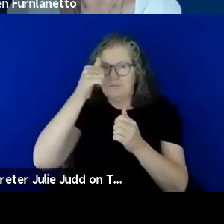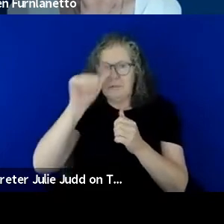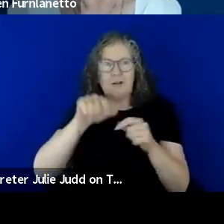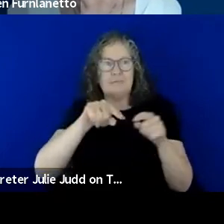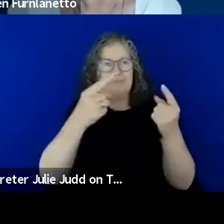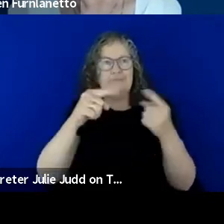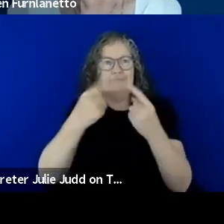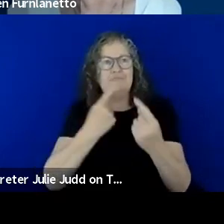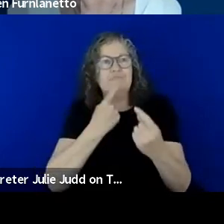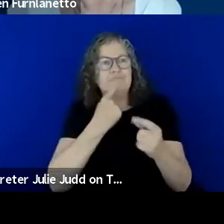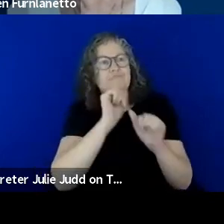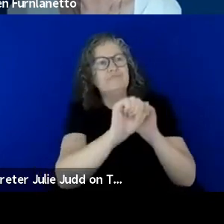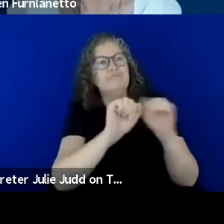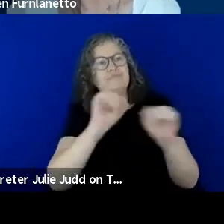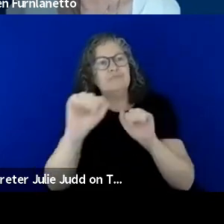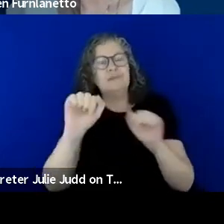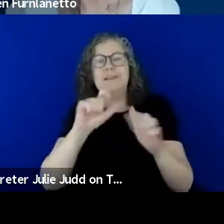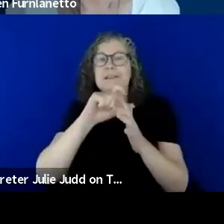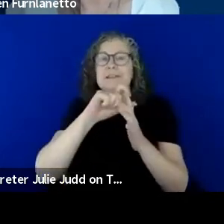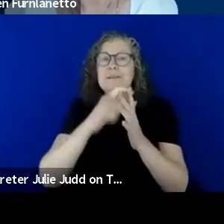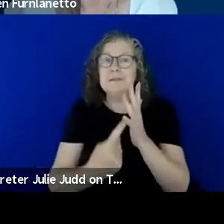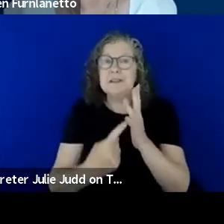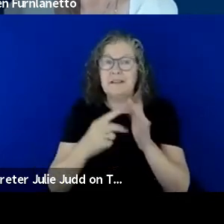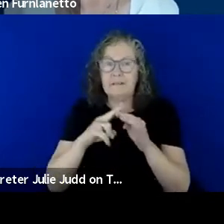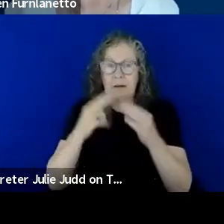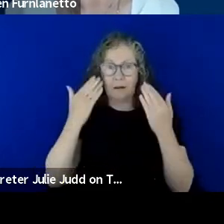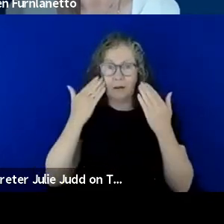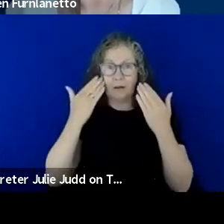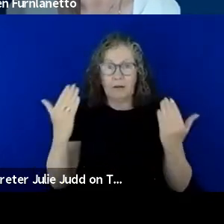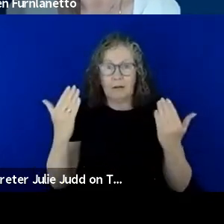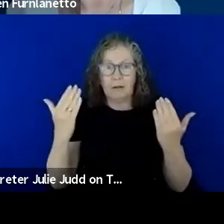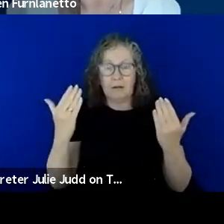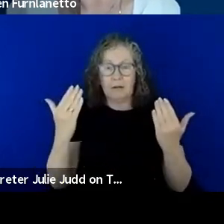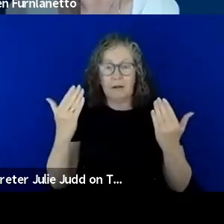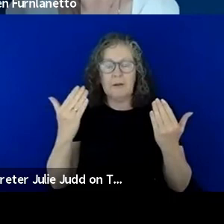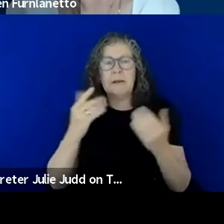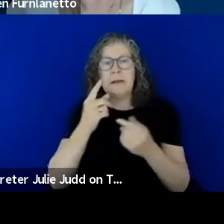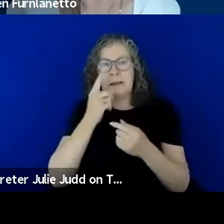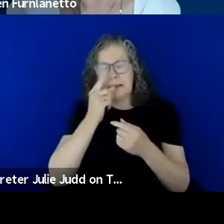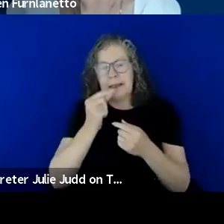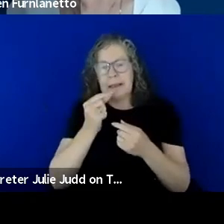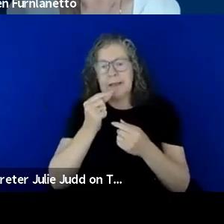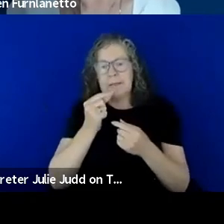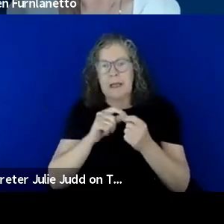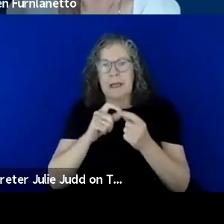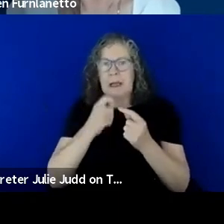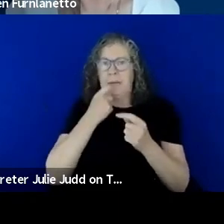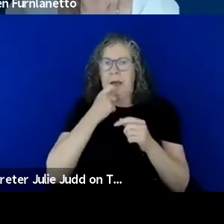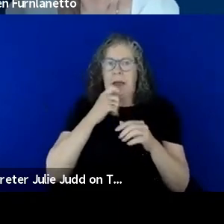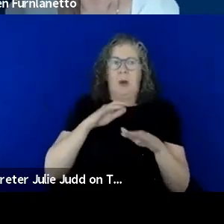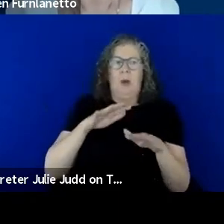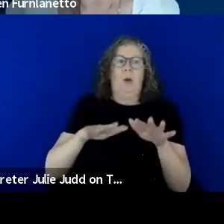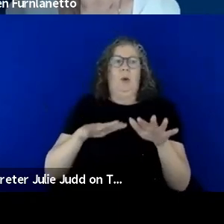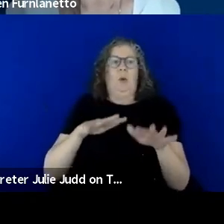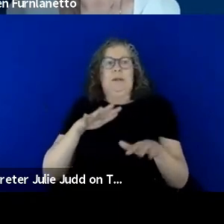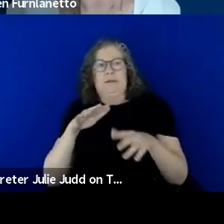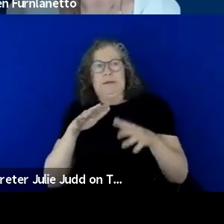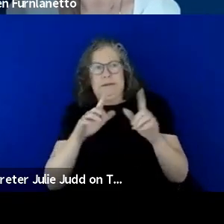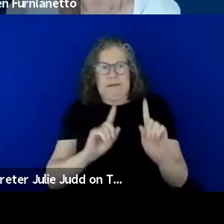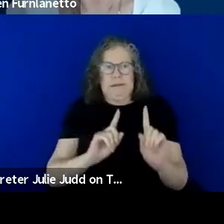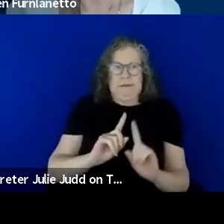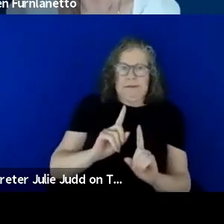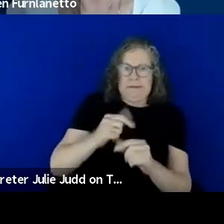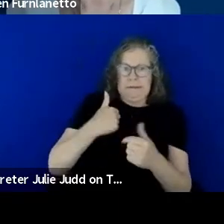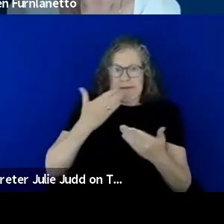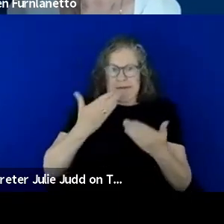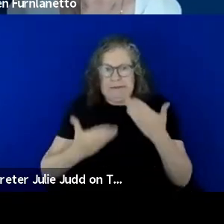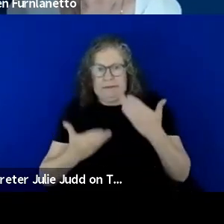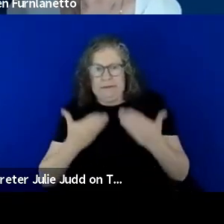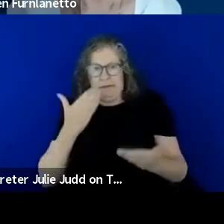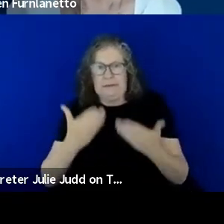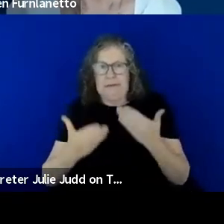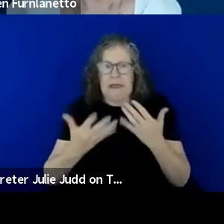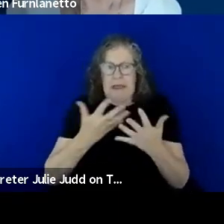it can be awkward because there I'm not sure how to engage or how that feels